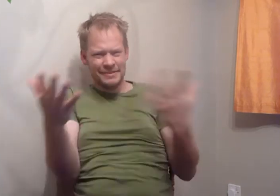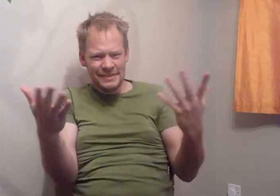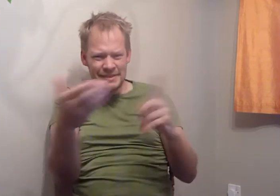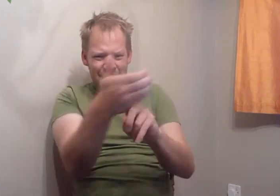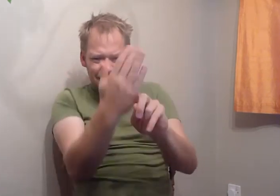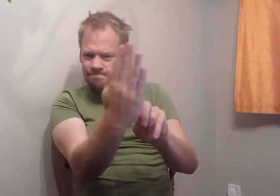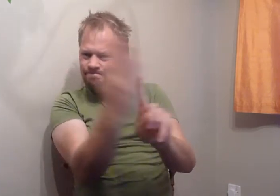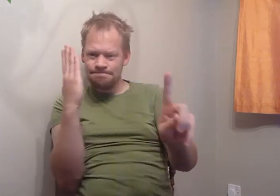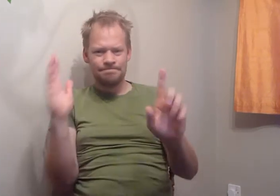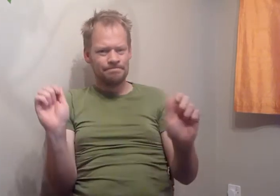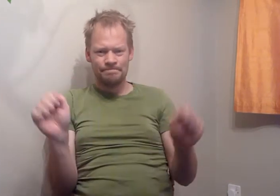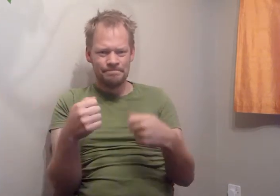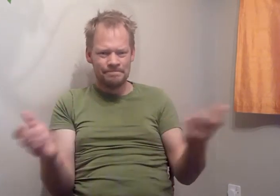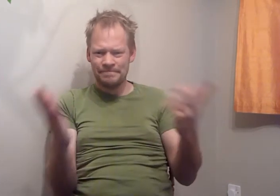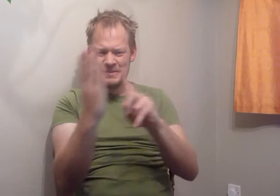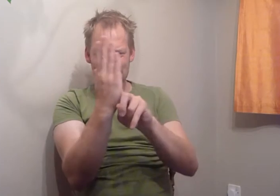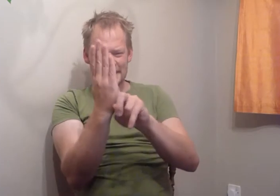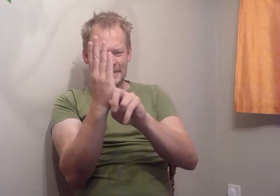It wouldn't budge.